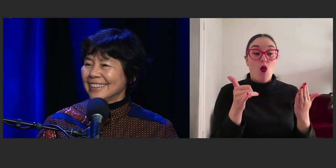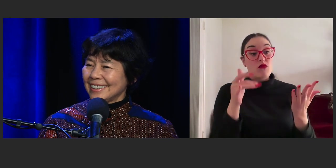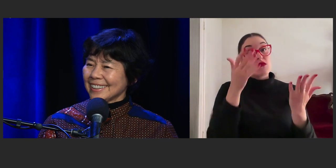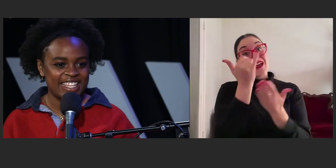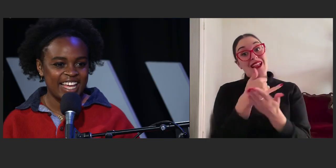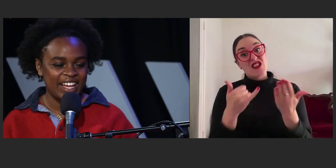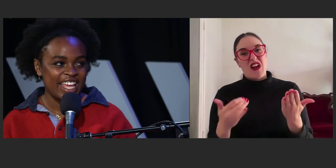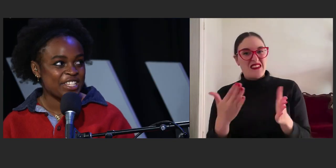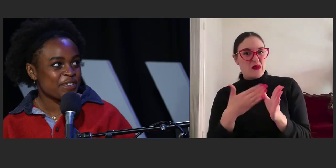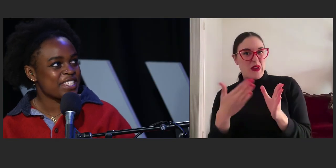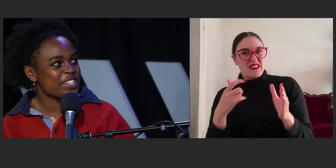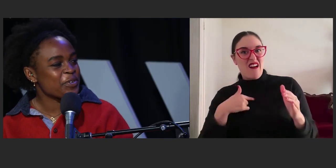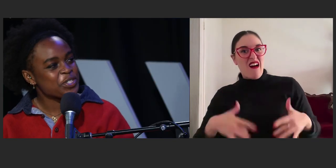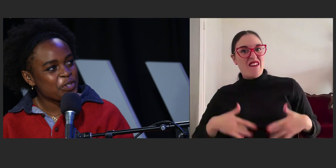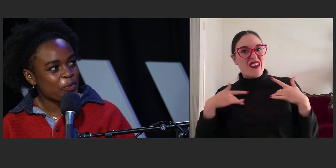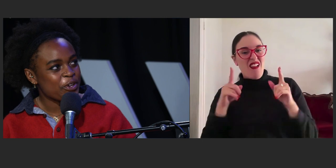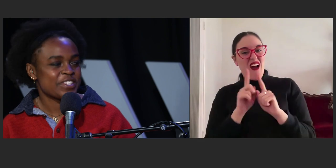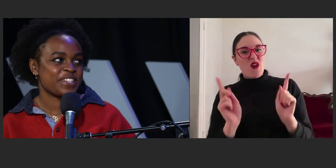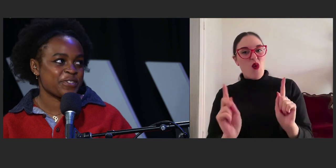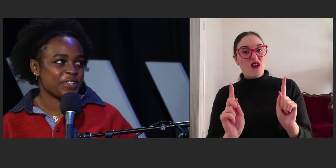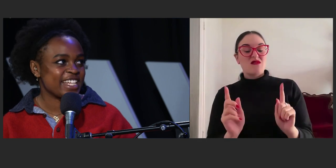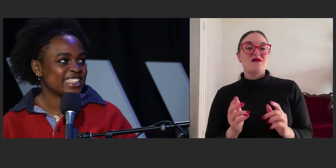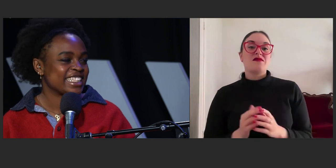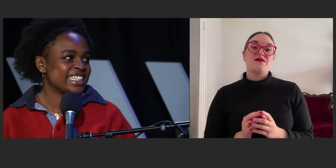Amazing and Asphyxia, what does your process look like?